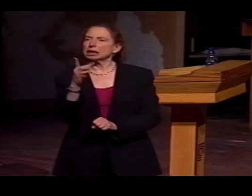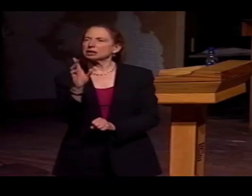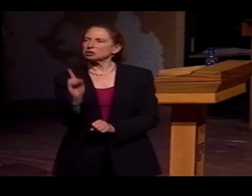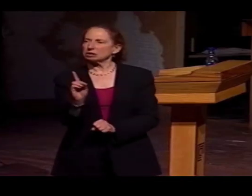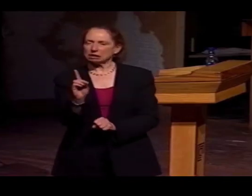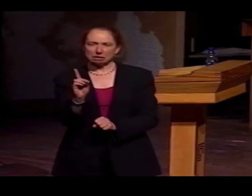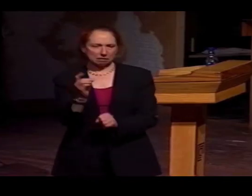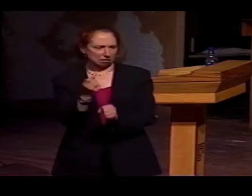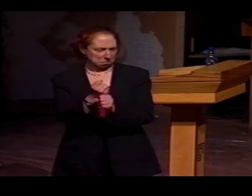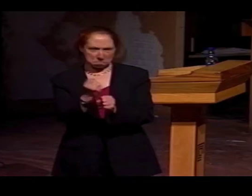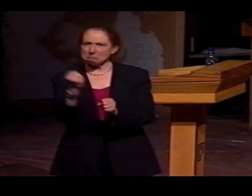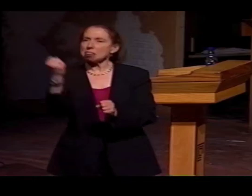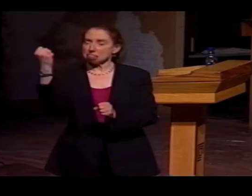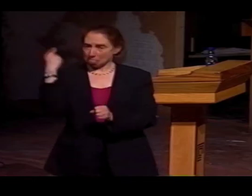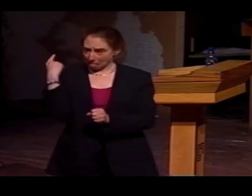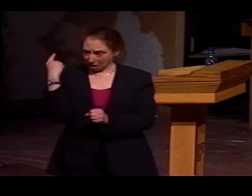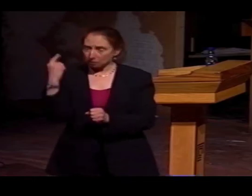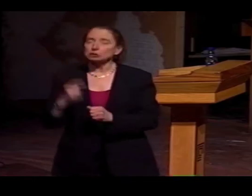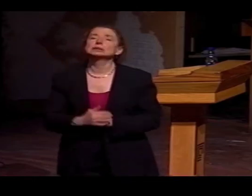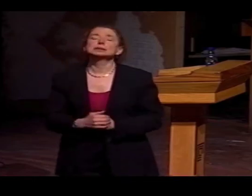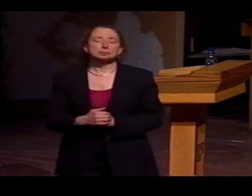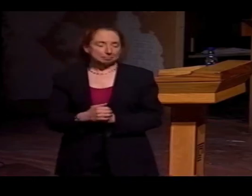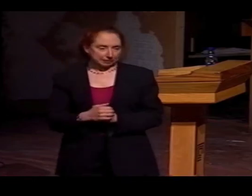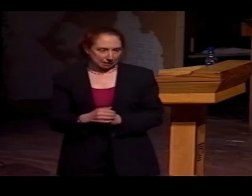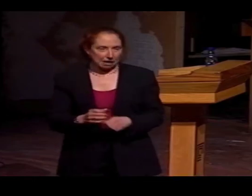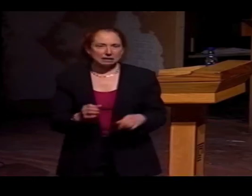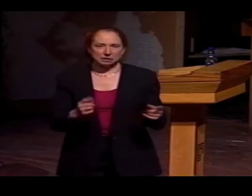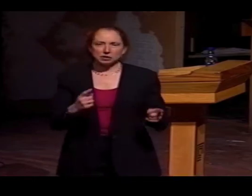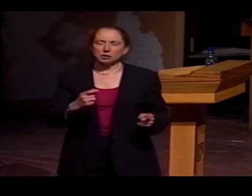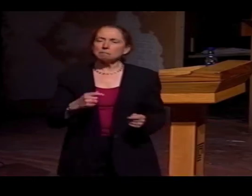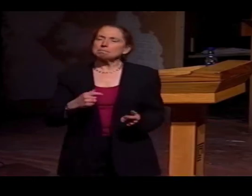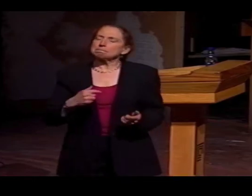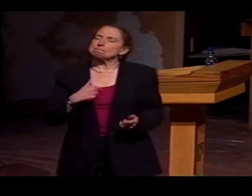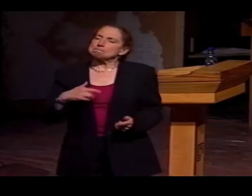AND RECEIVED HIS Ph.D. LAST YEAR.